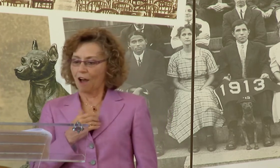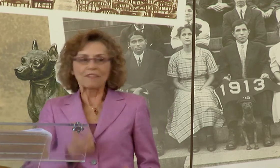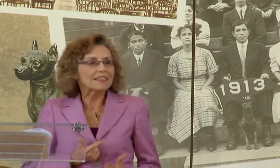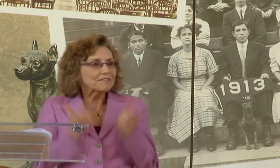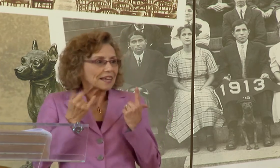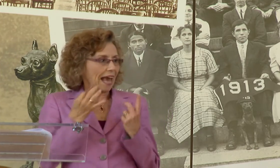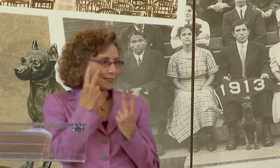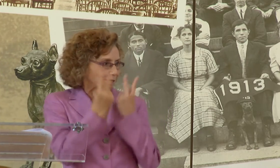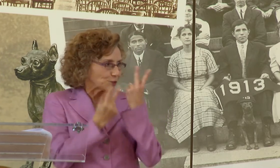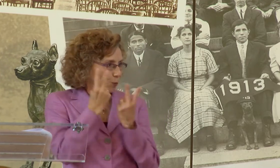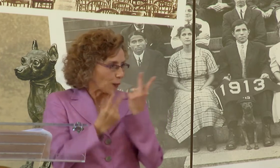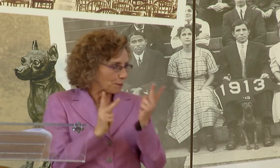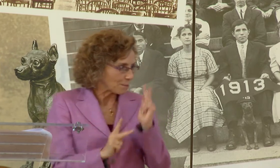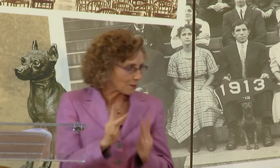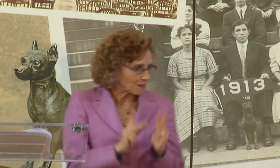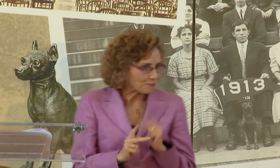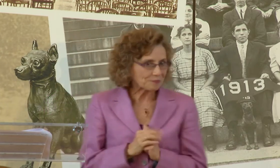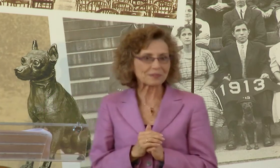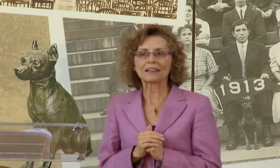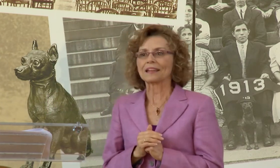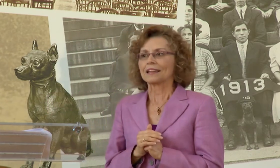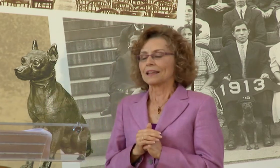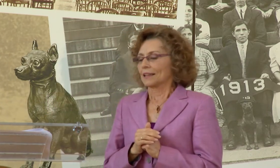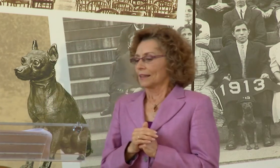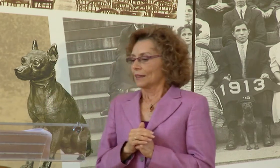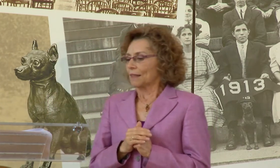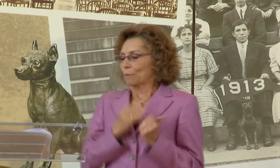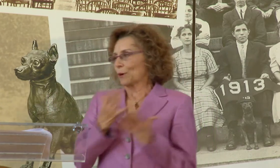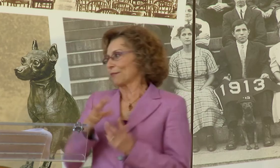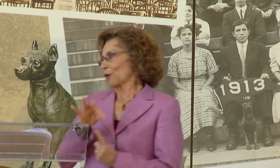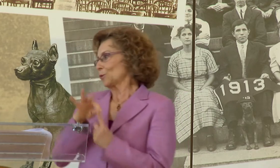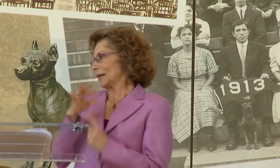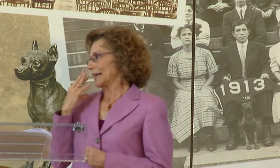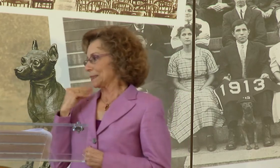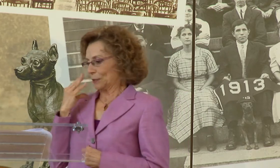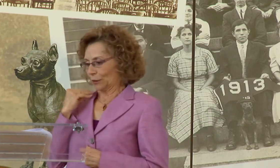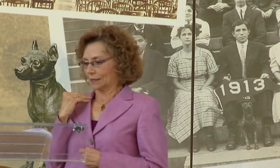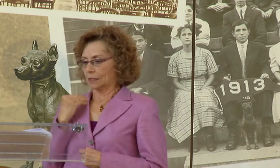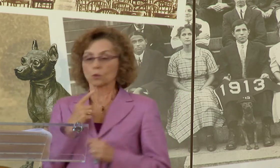KNOWLEDGE OF LIVING AS VISUAL PEOPLE.